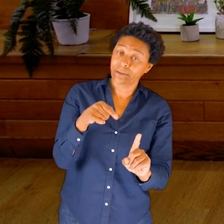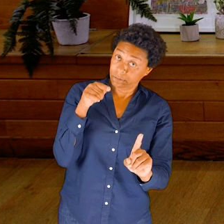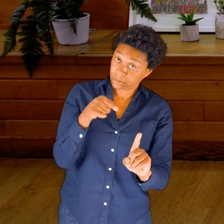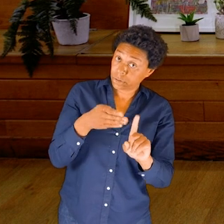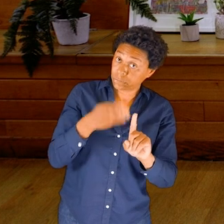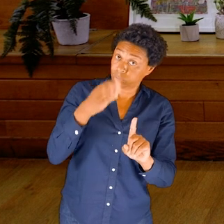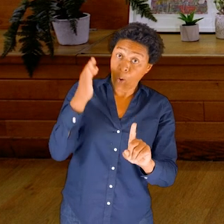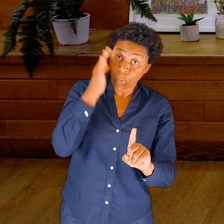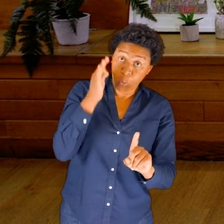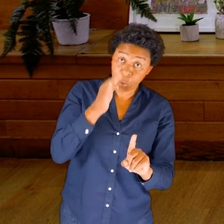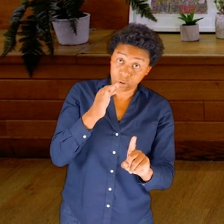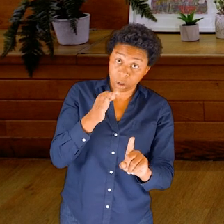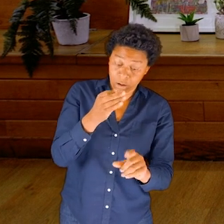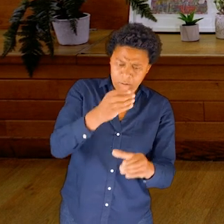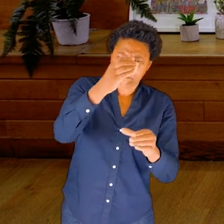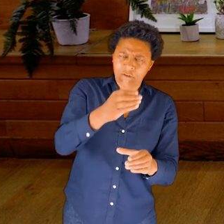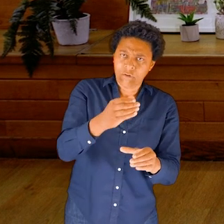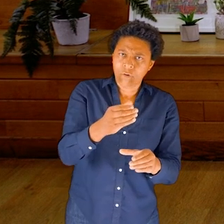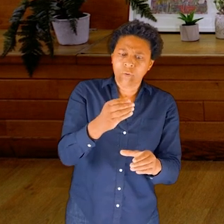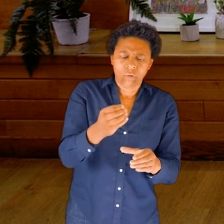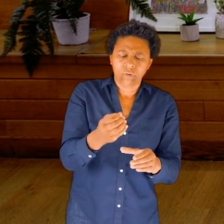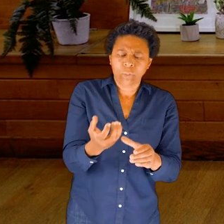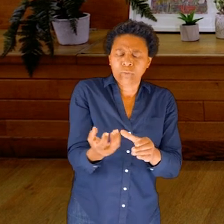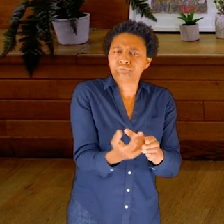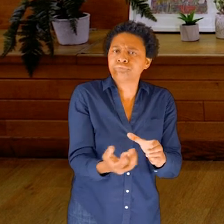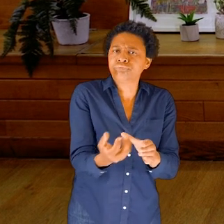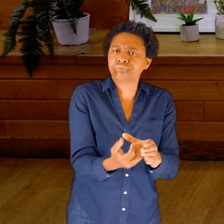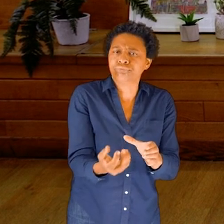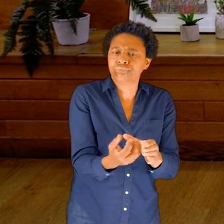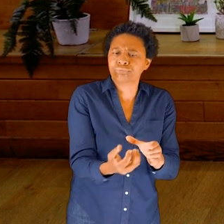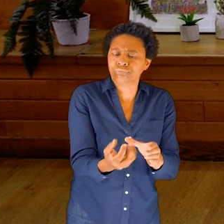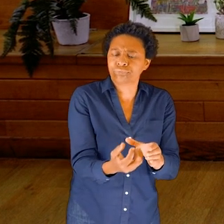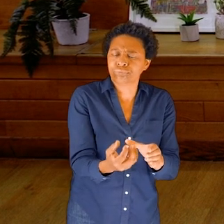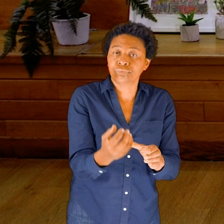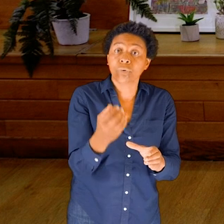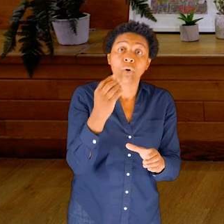Notice that whichever way you turn, the water seeks the